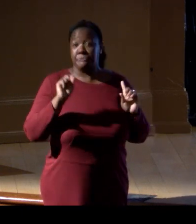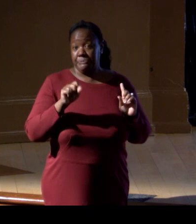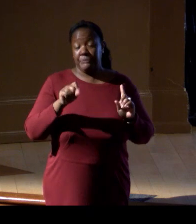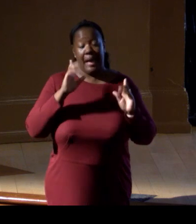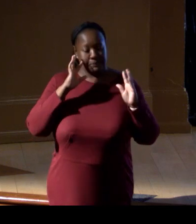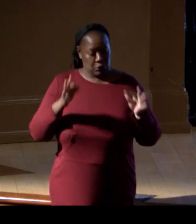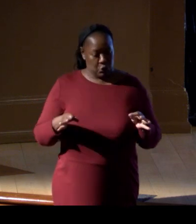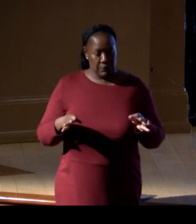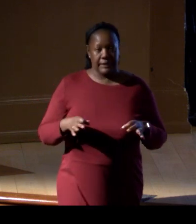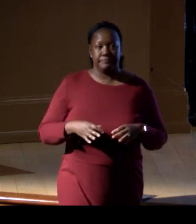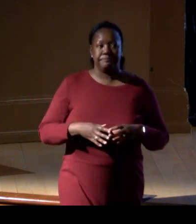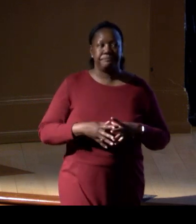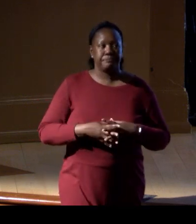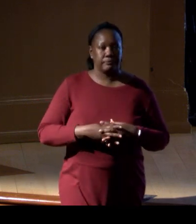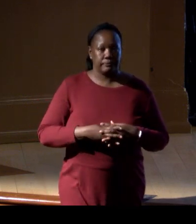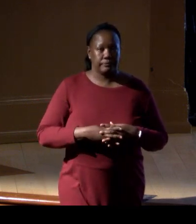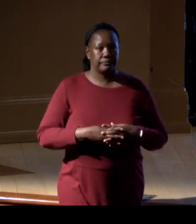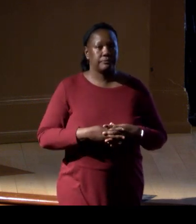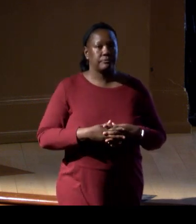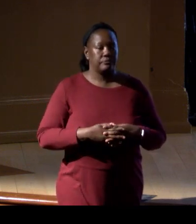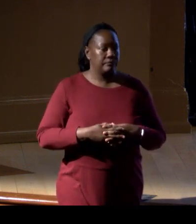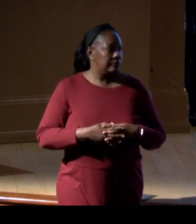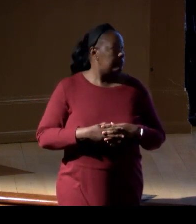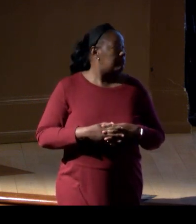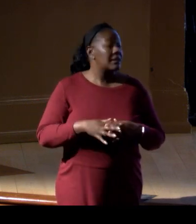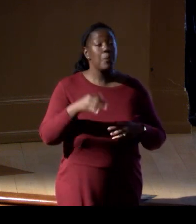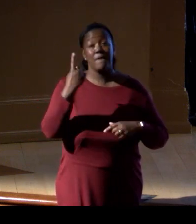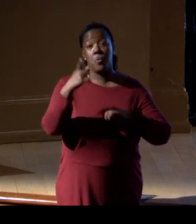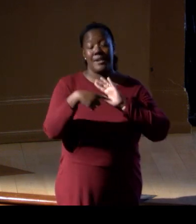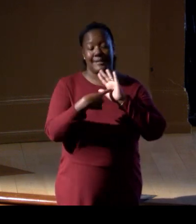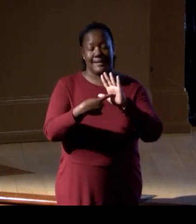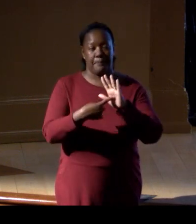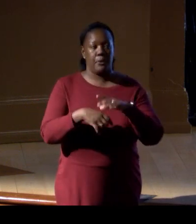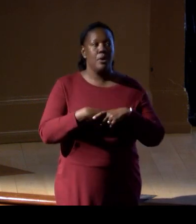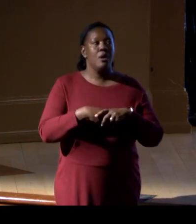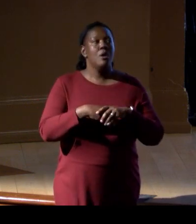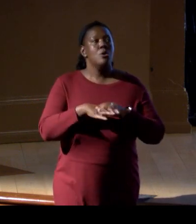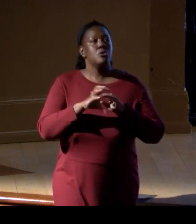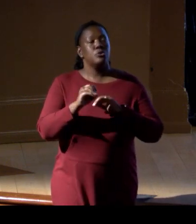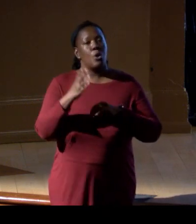The example of Corsica would be a great one, where we can, knowing that there are,